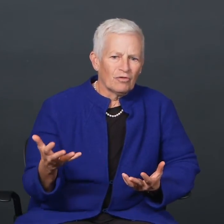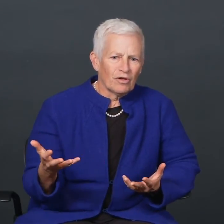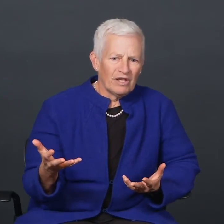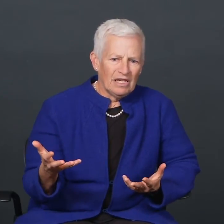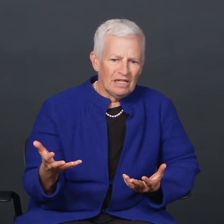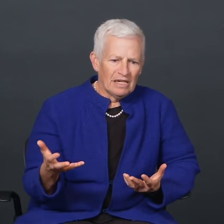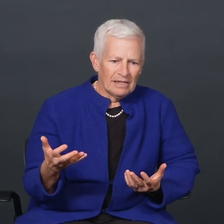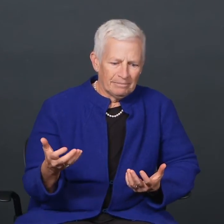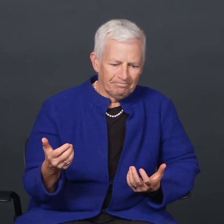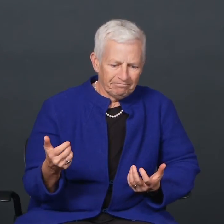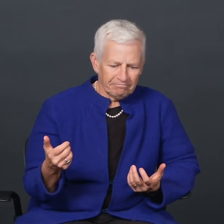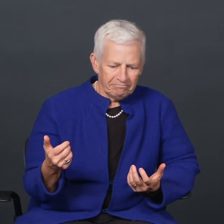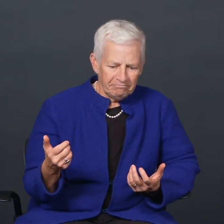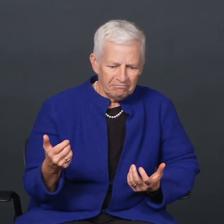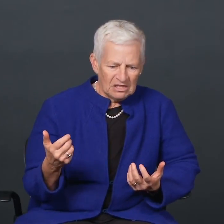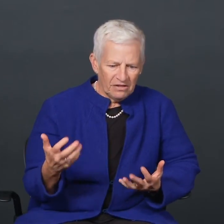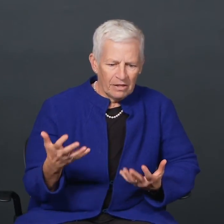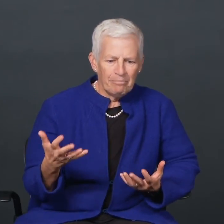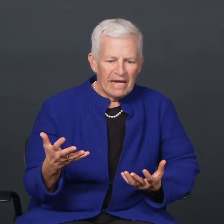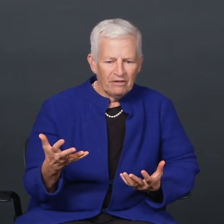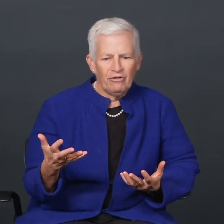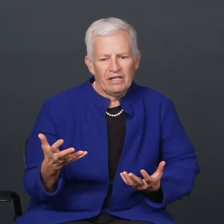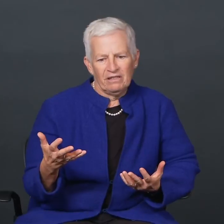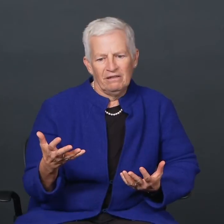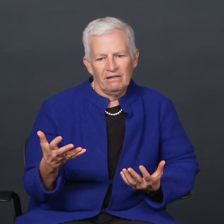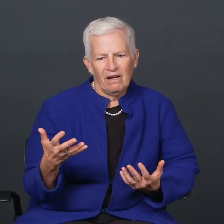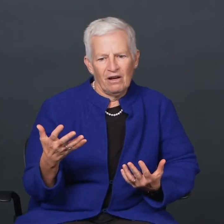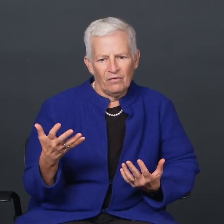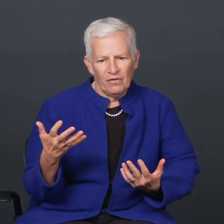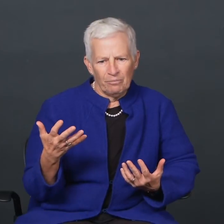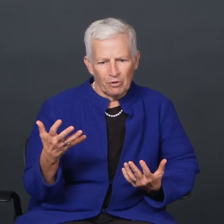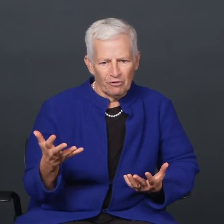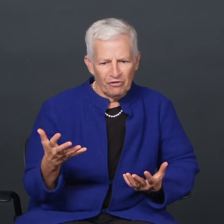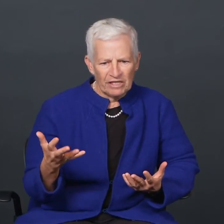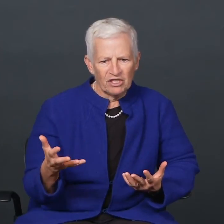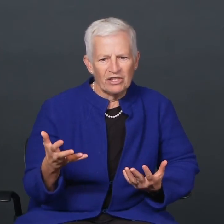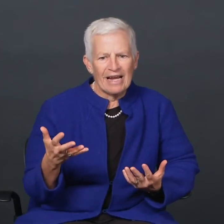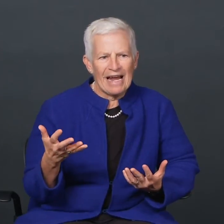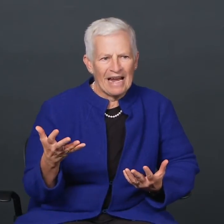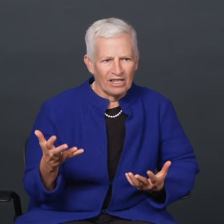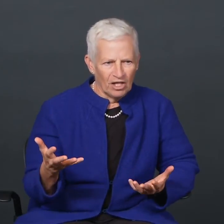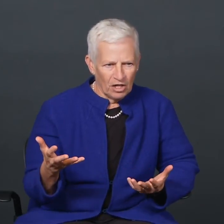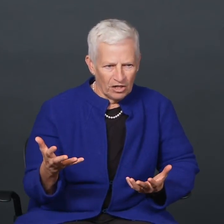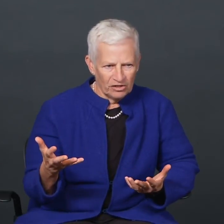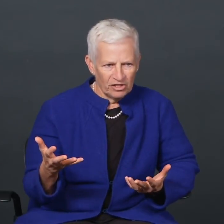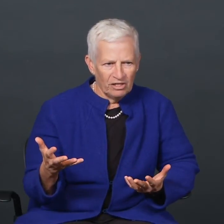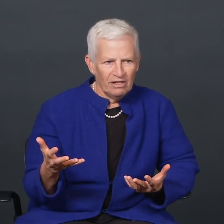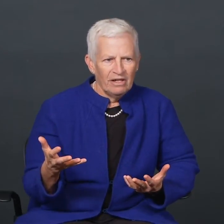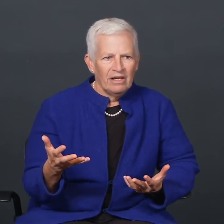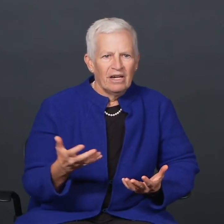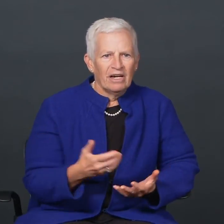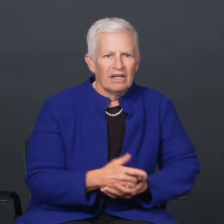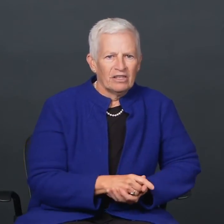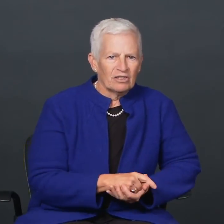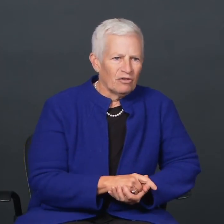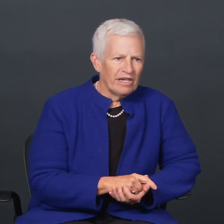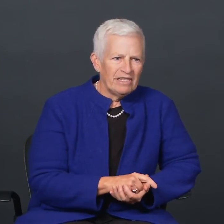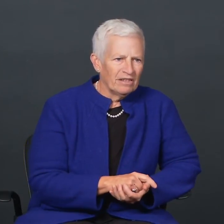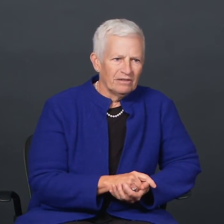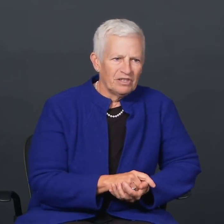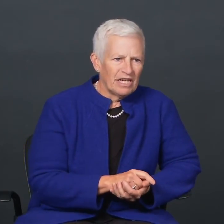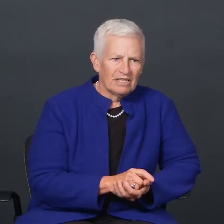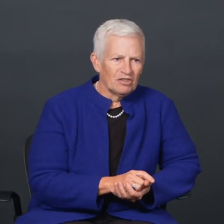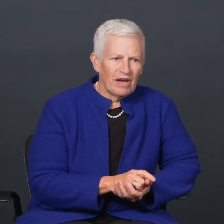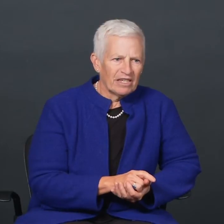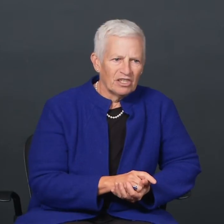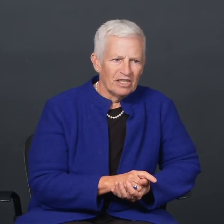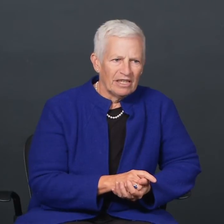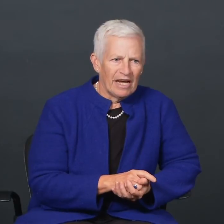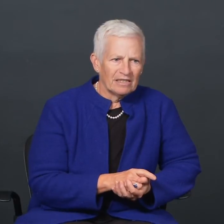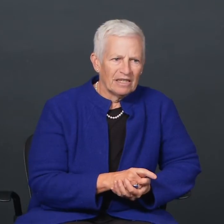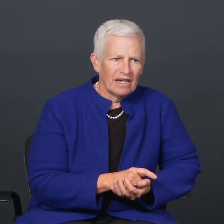are for the benefit of the profession at large, there's a great deal of satisfaction in that.